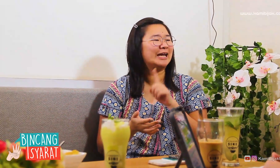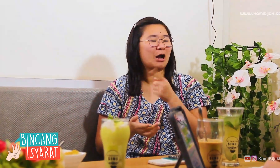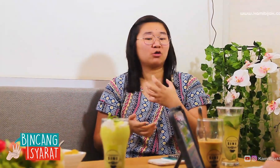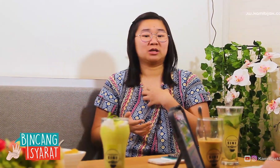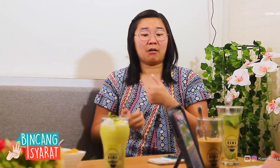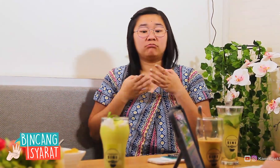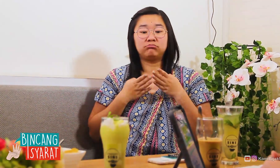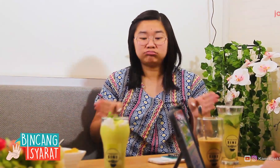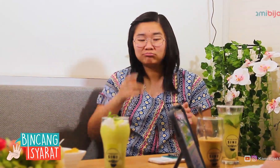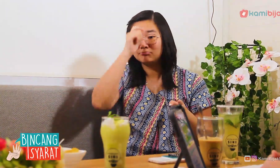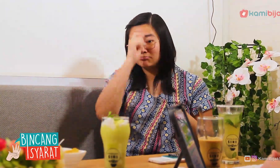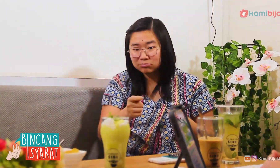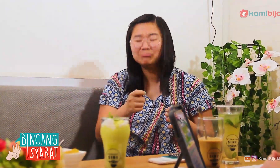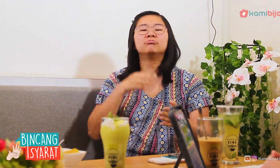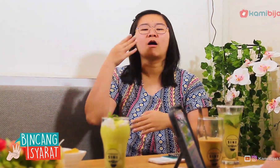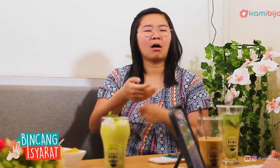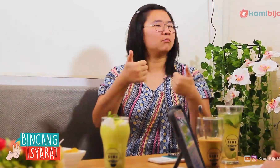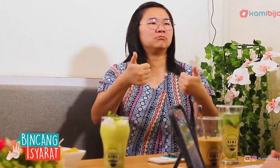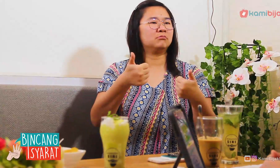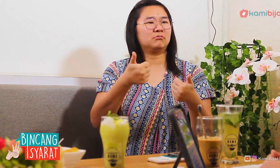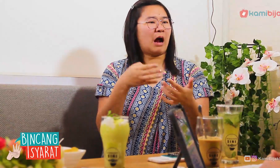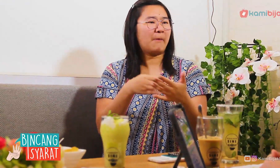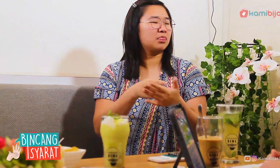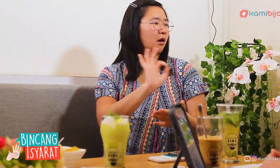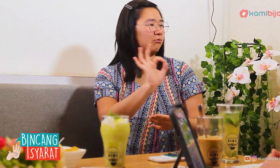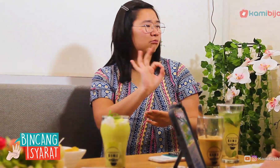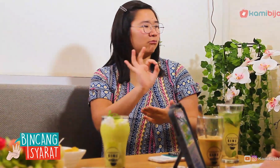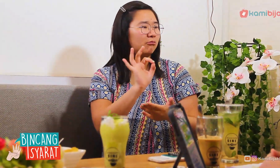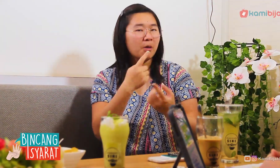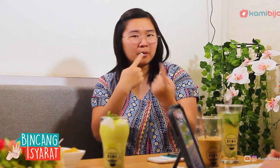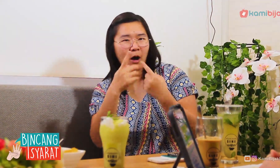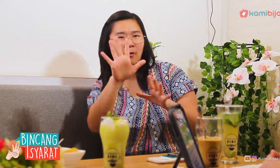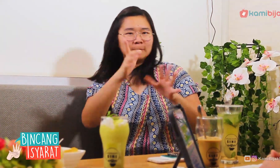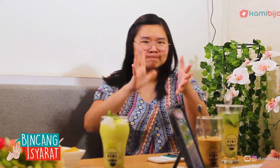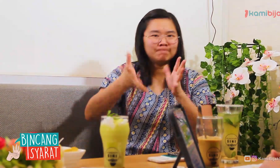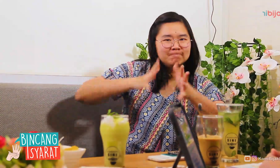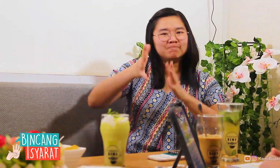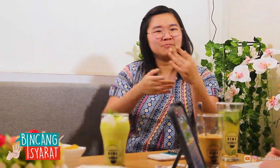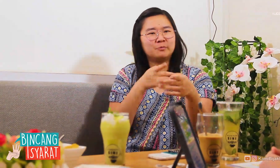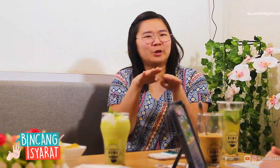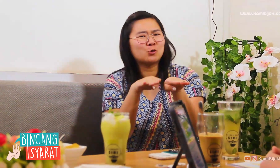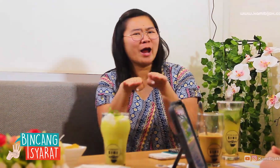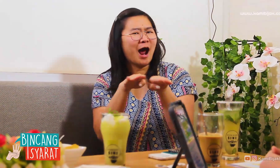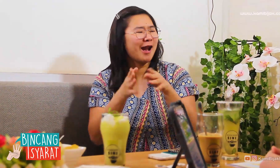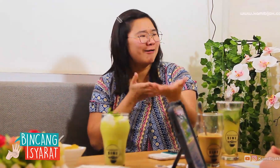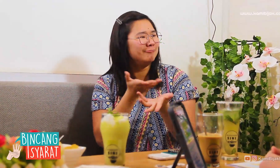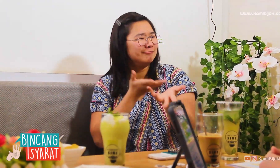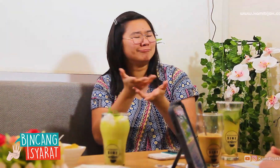If we are ready to be open and respectful, come here, there are no obstacles. When communicating, can adjust itself.